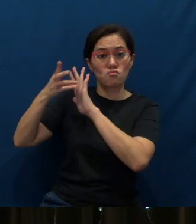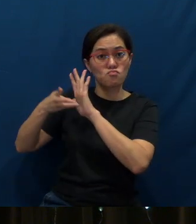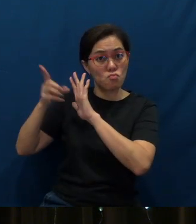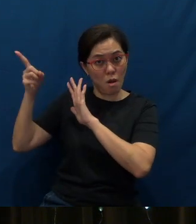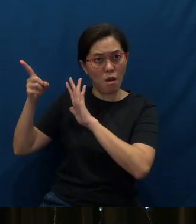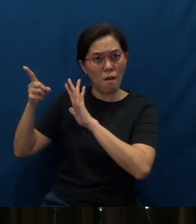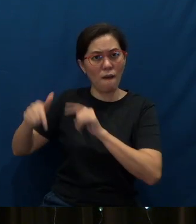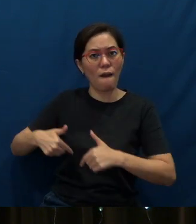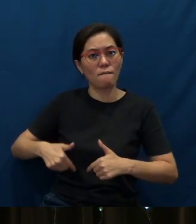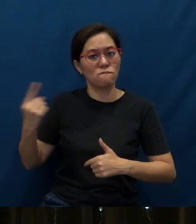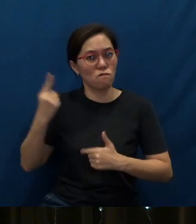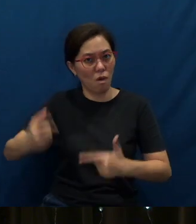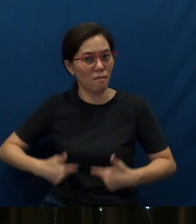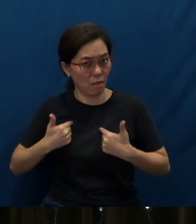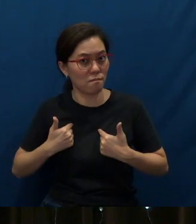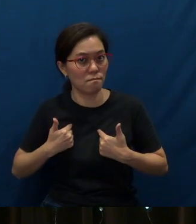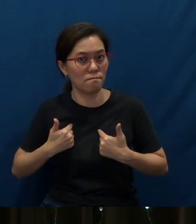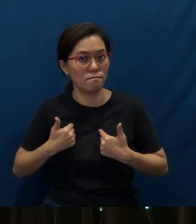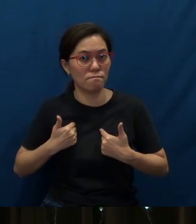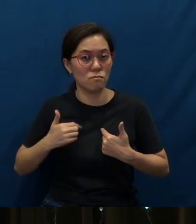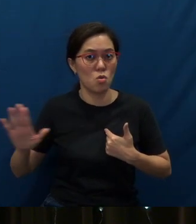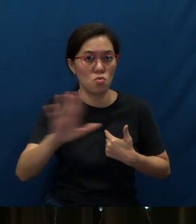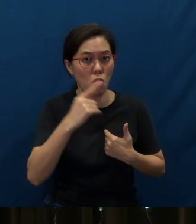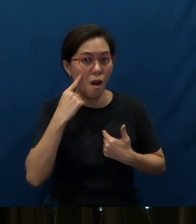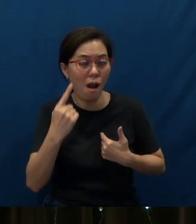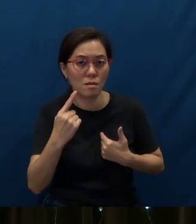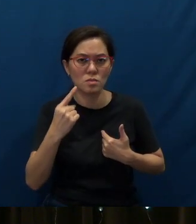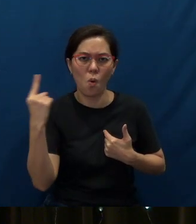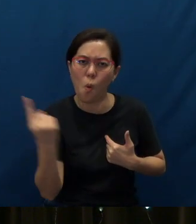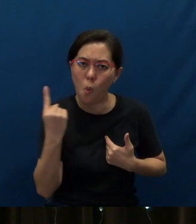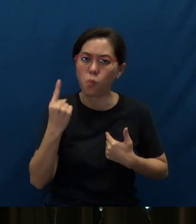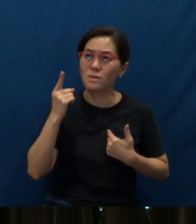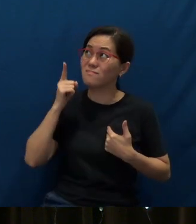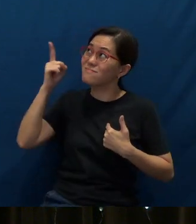May our eyes always be fixed on Him.